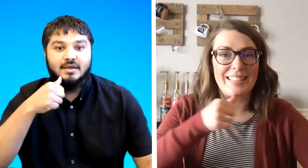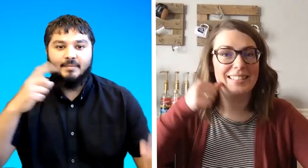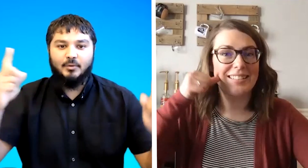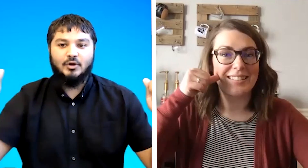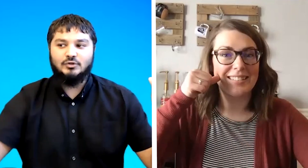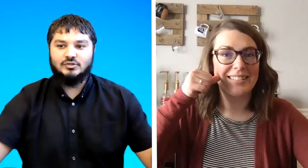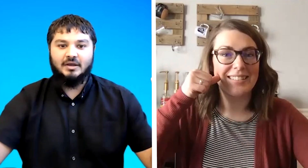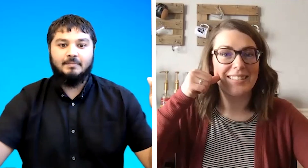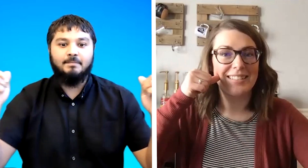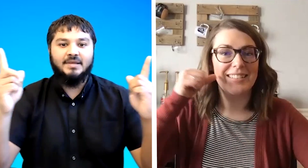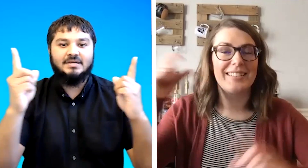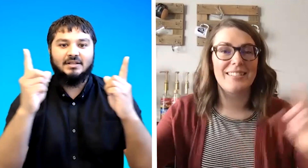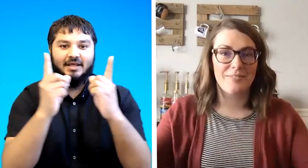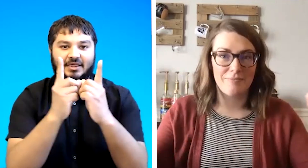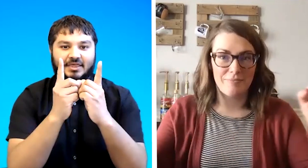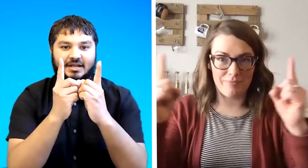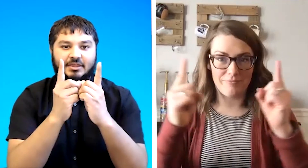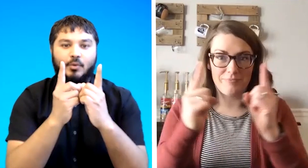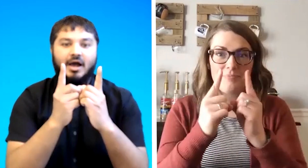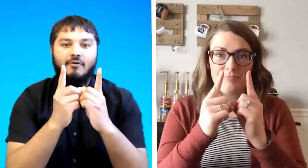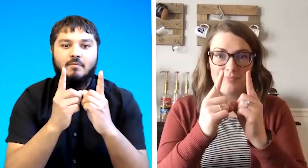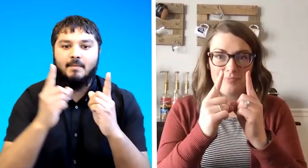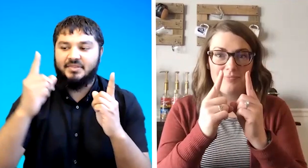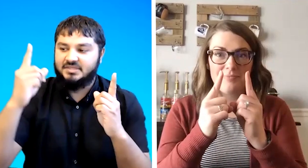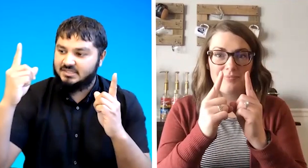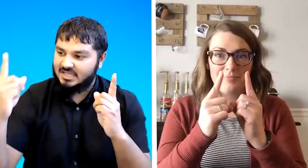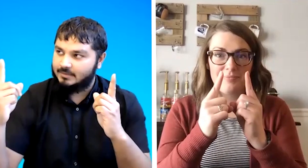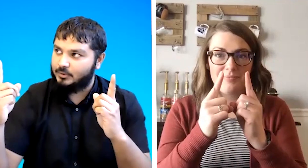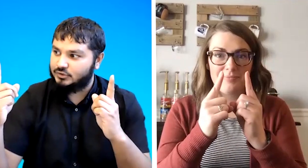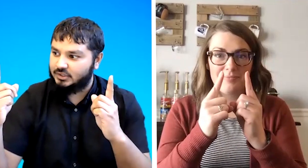but we're going to sign meat like that and the way i remember this is that's the person